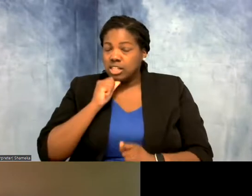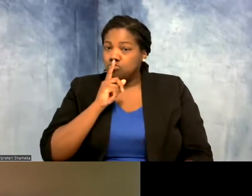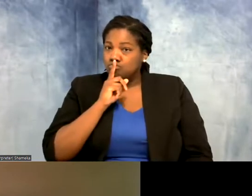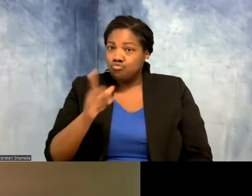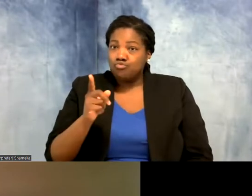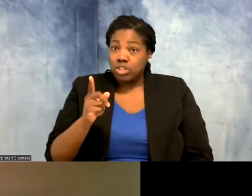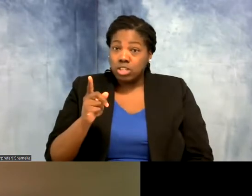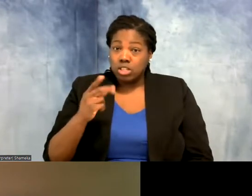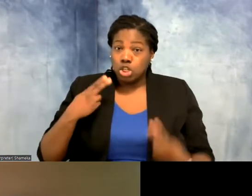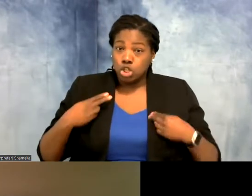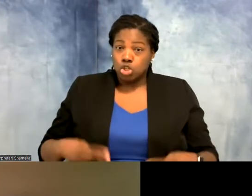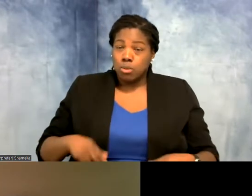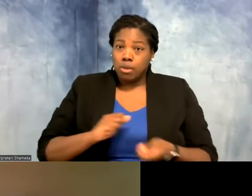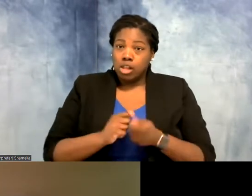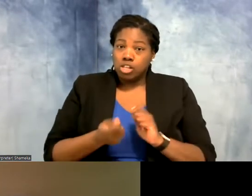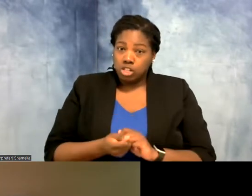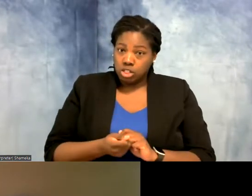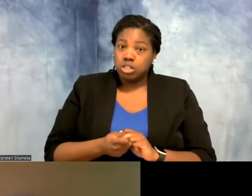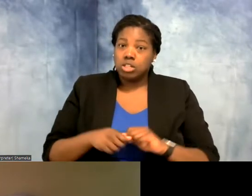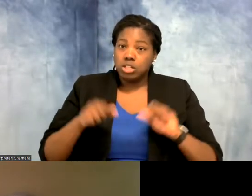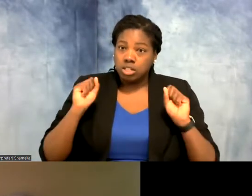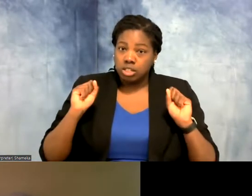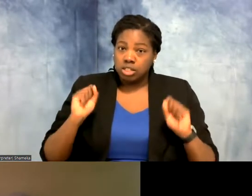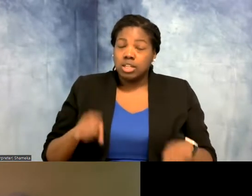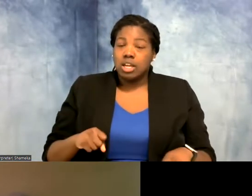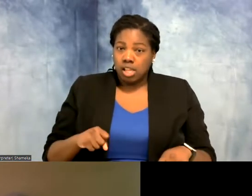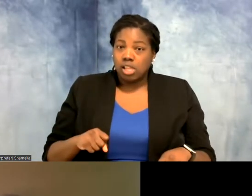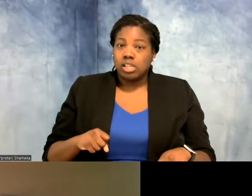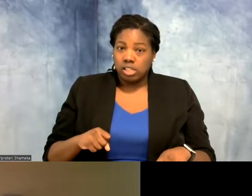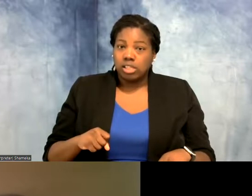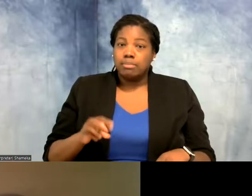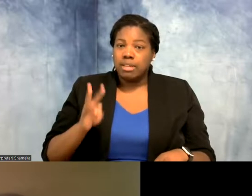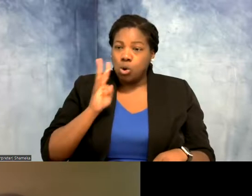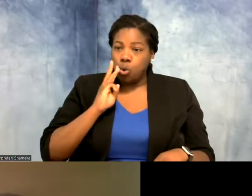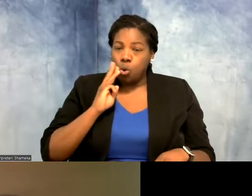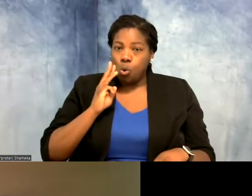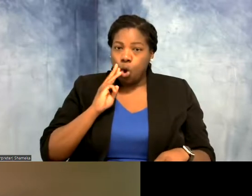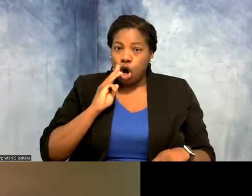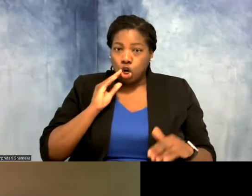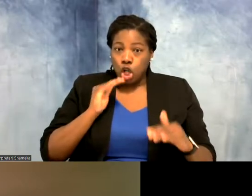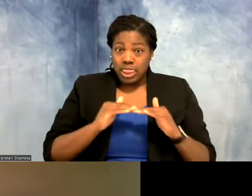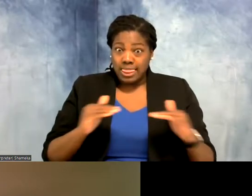human change to habitat, but it can be, you know, water levels, is a big one. Where the habitat